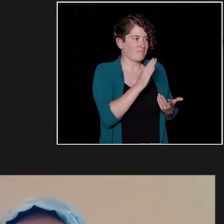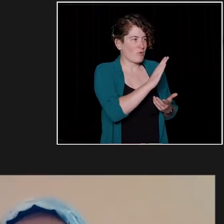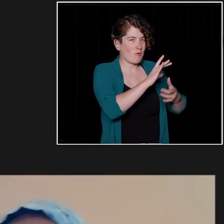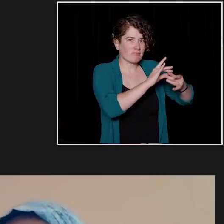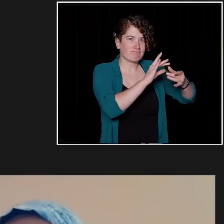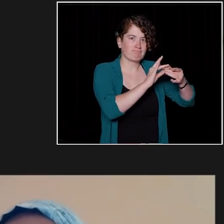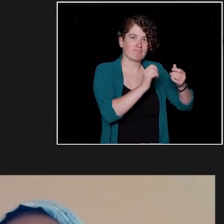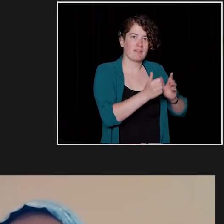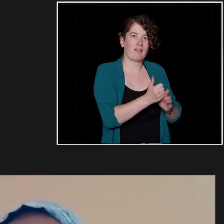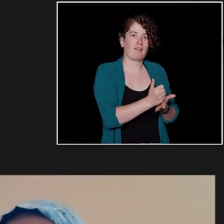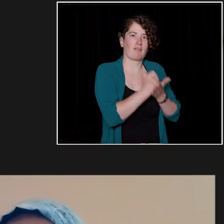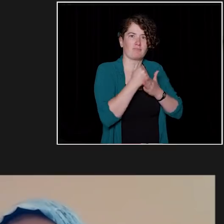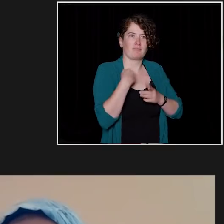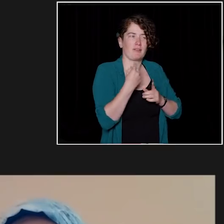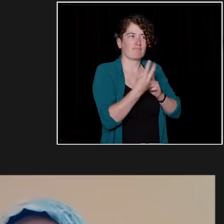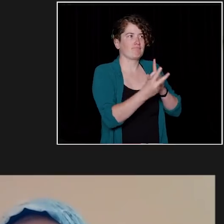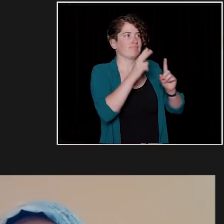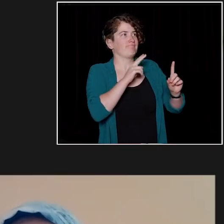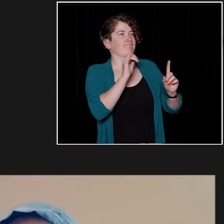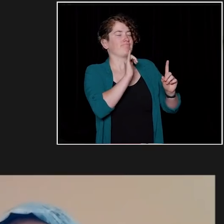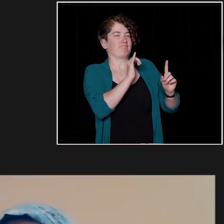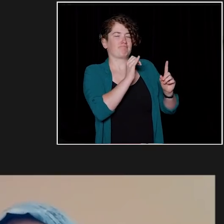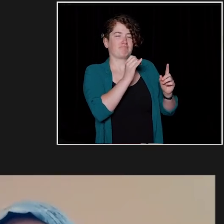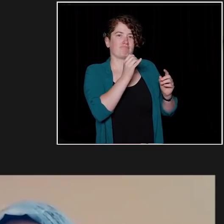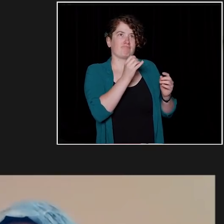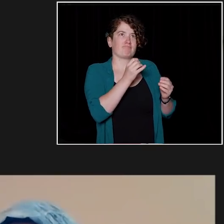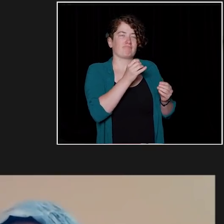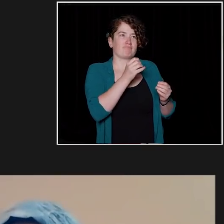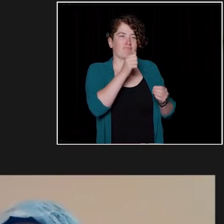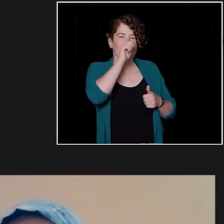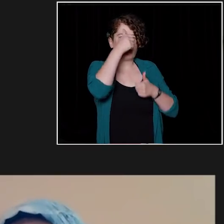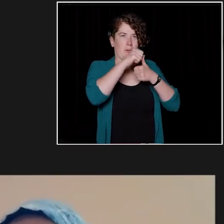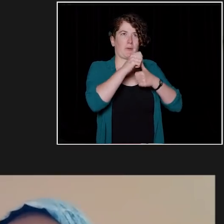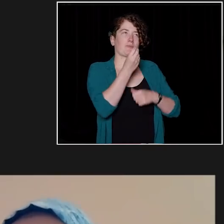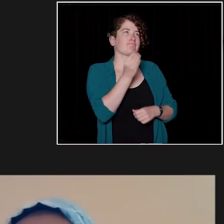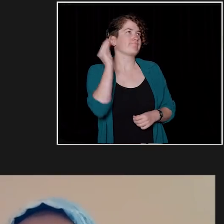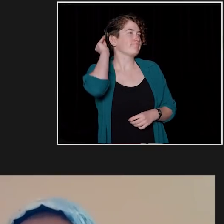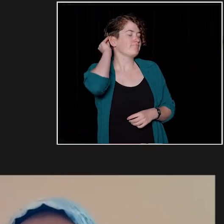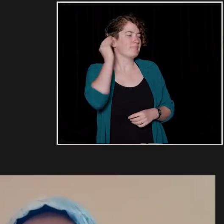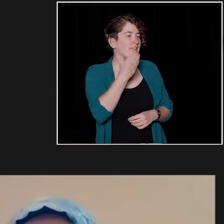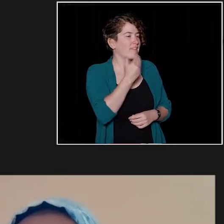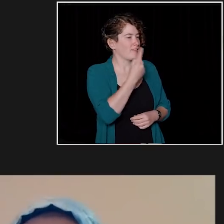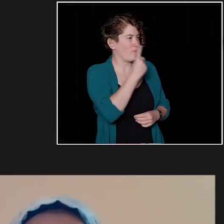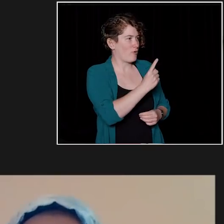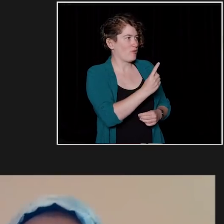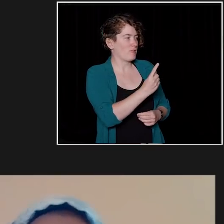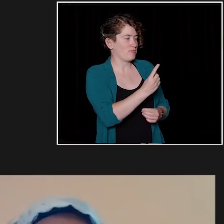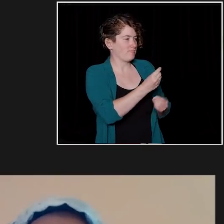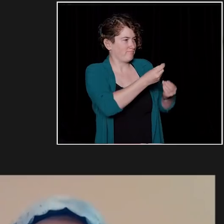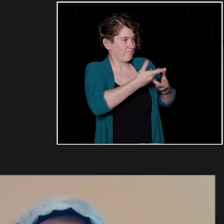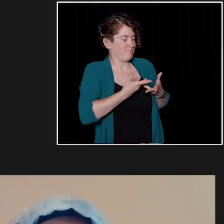for anyone at any stage in their life. So, thank you so much for sharing that with me today. It really need so much to me.